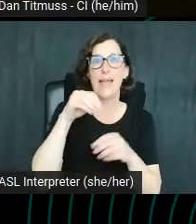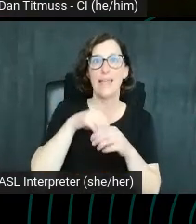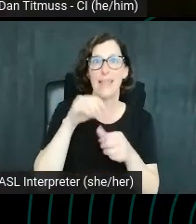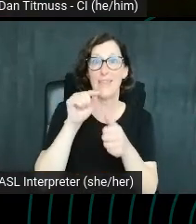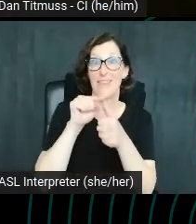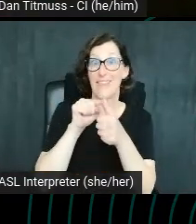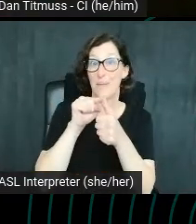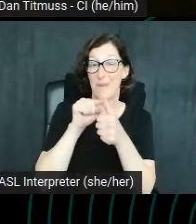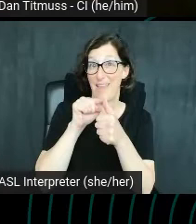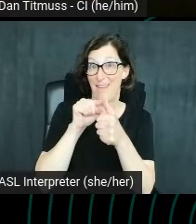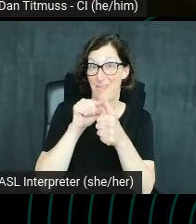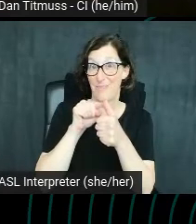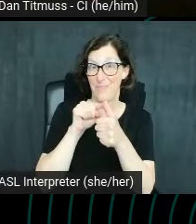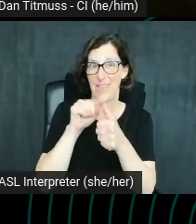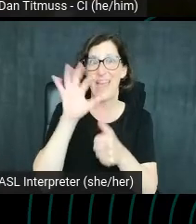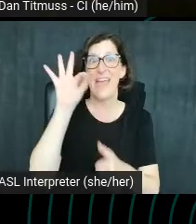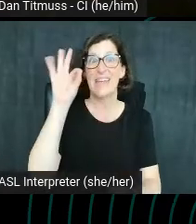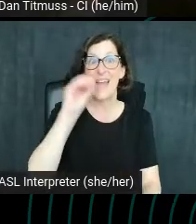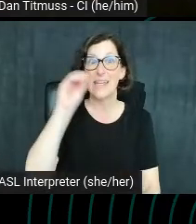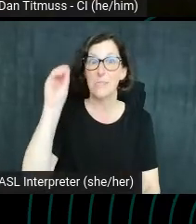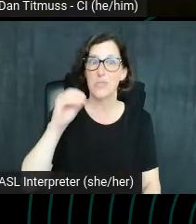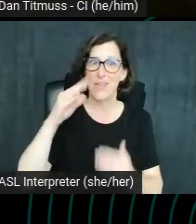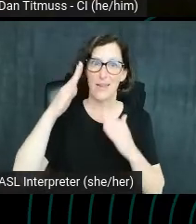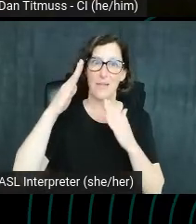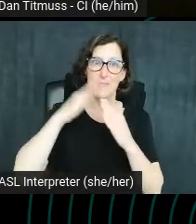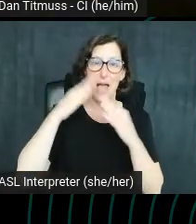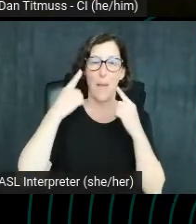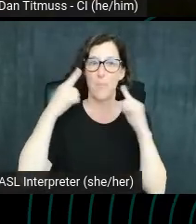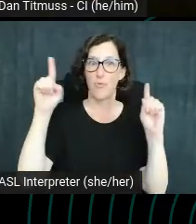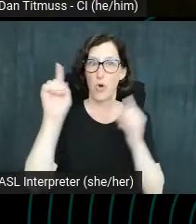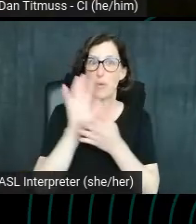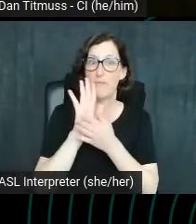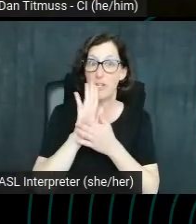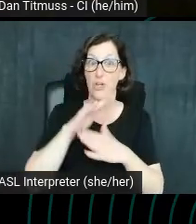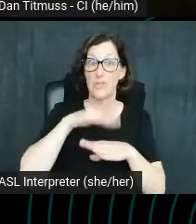90% of top-performing videos on YouTube have custom thumbnails.